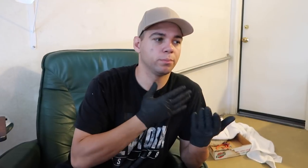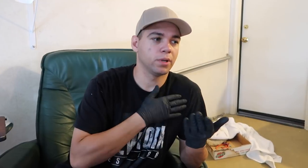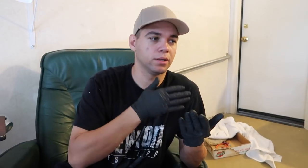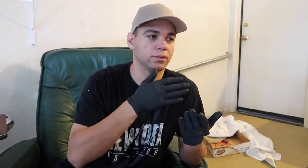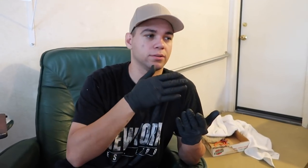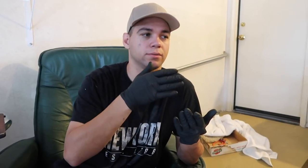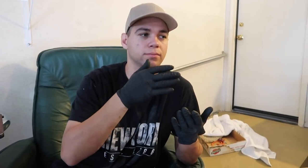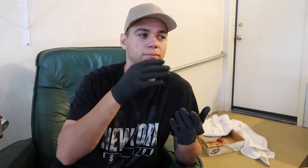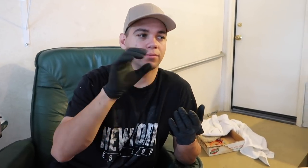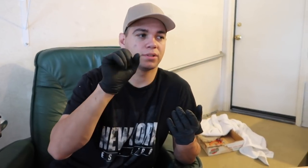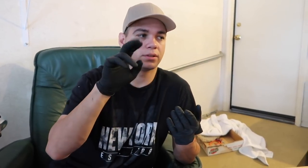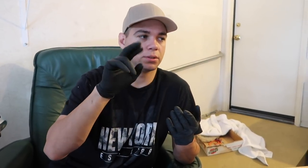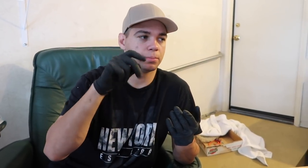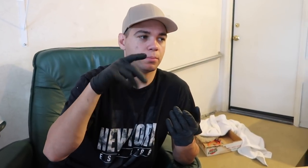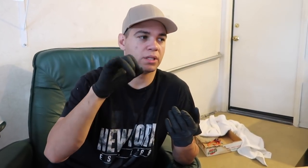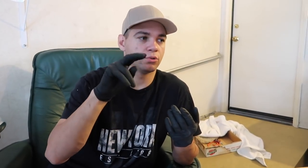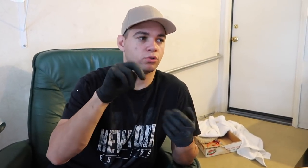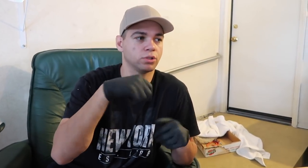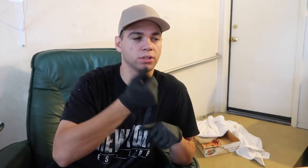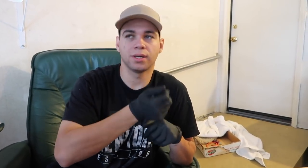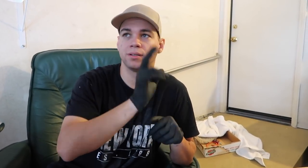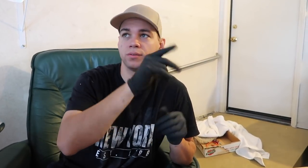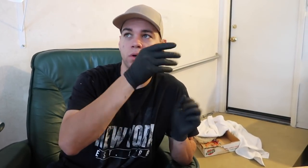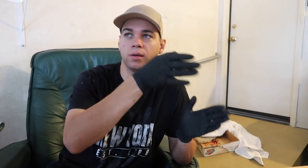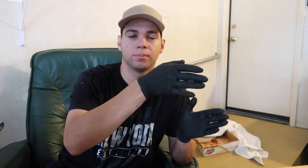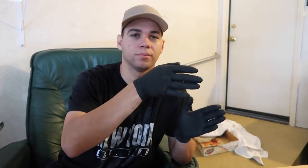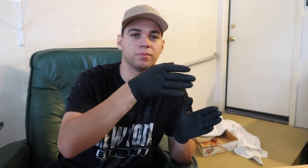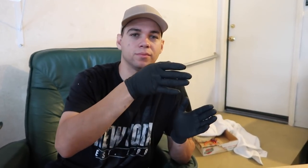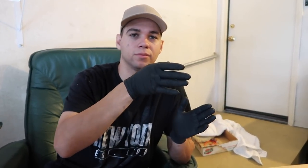of how my suspension is set up